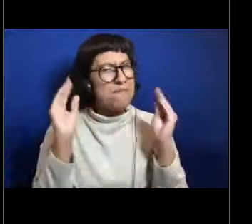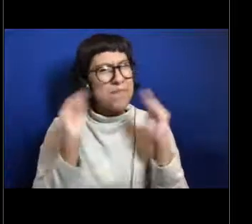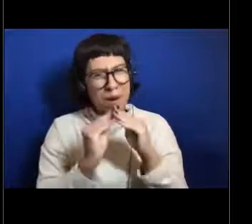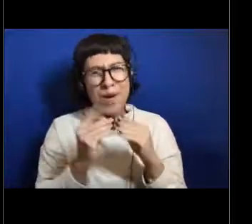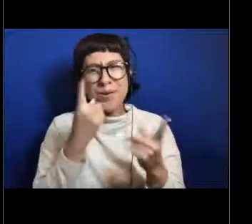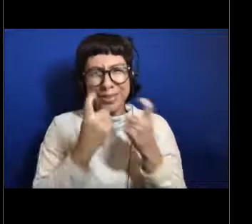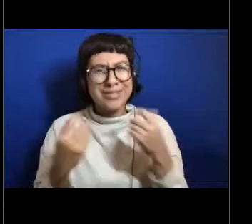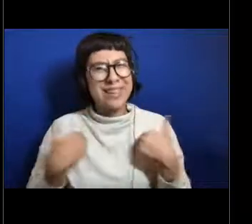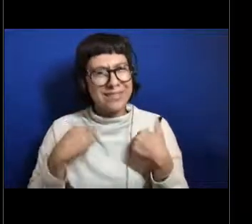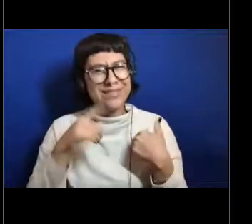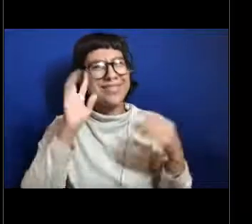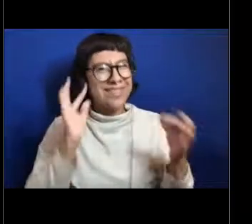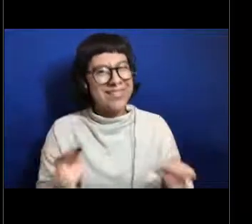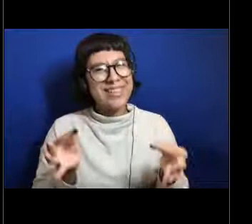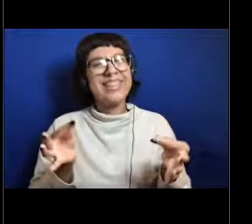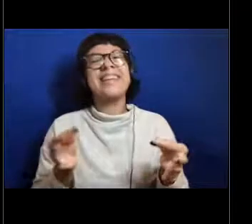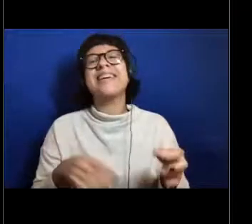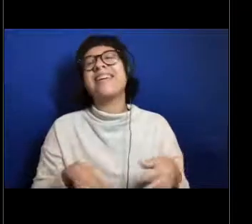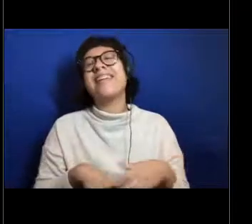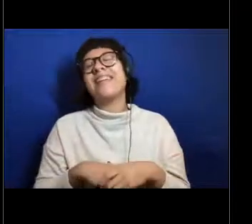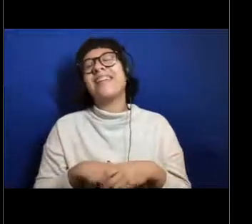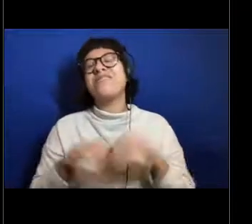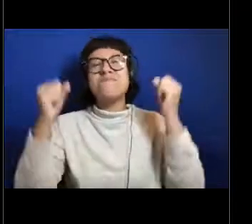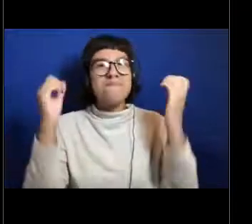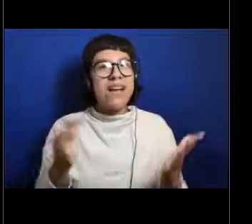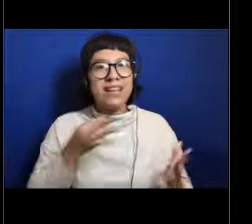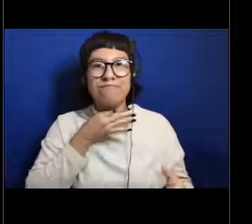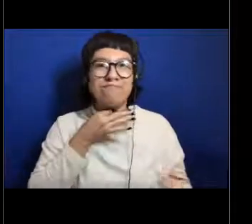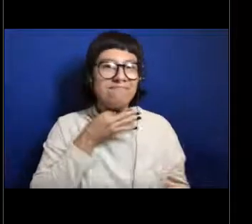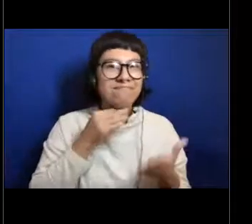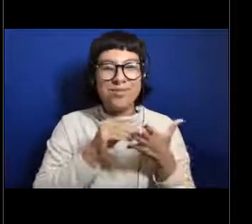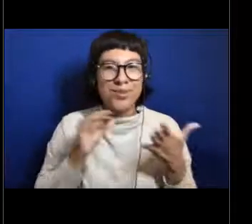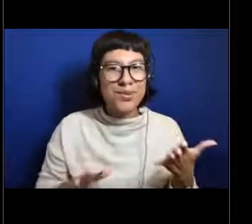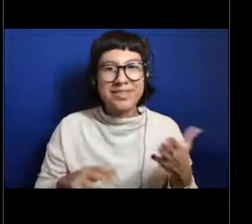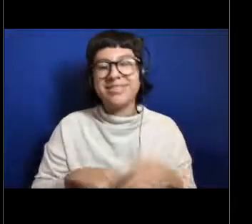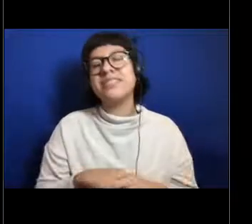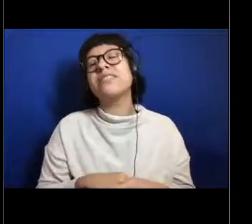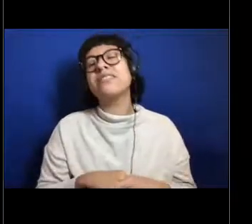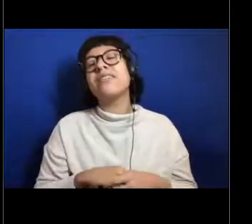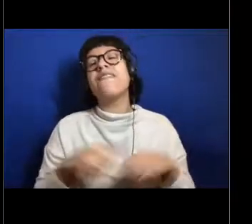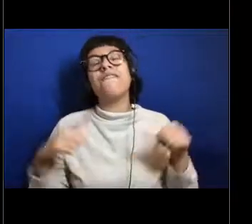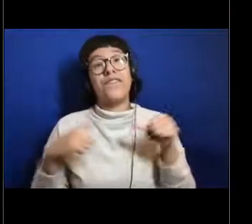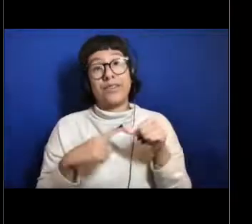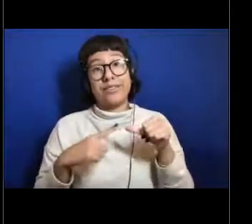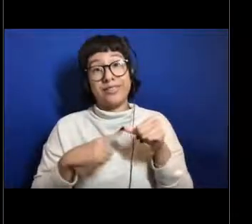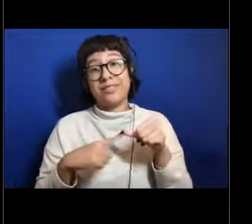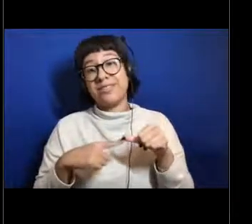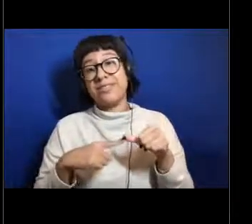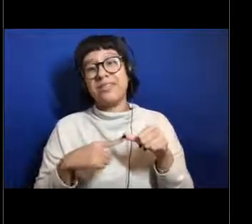We have a awesome inquisitive bunch of students here. So first of all, we're going to just ask a few questions